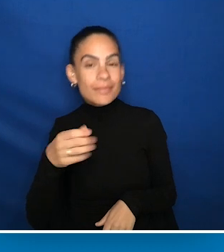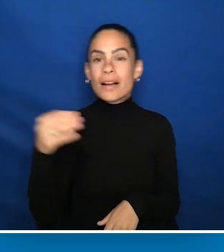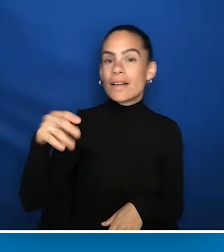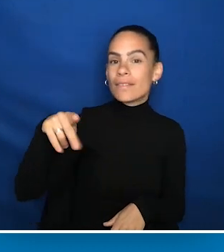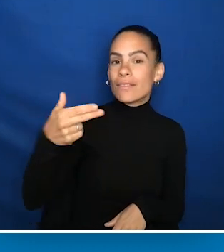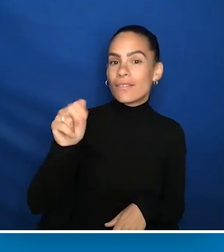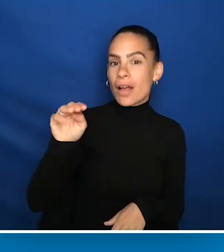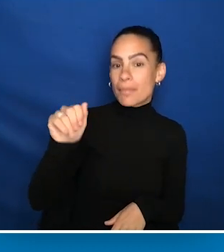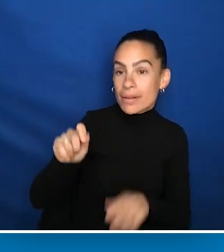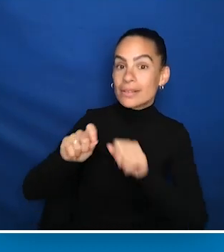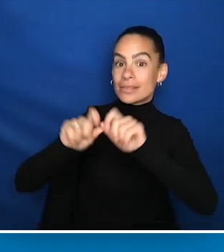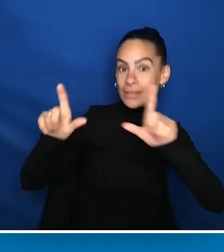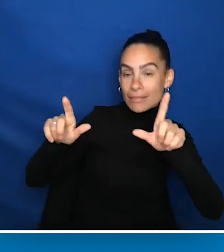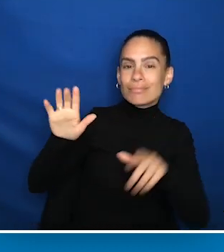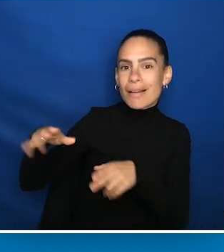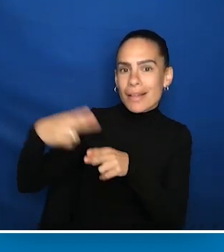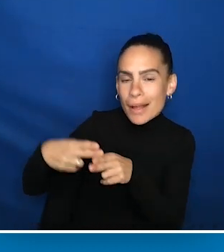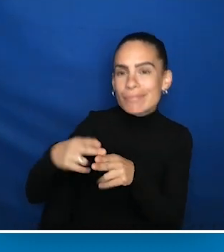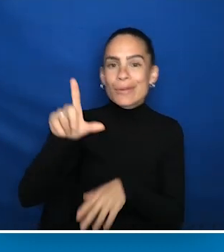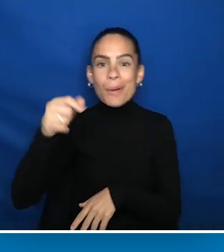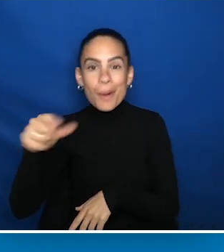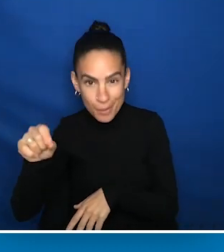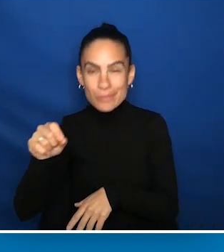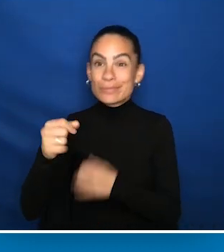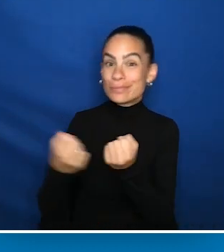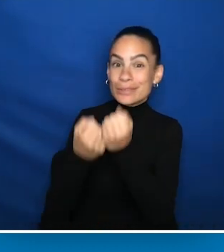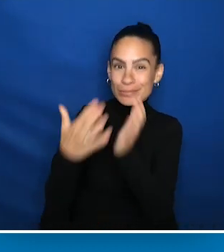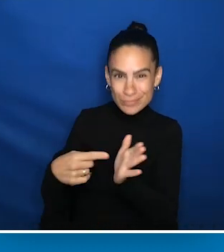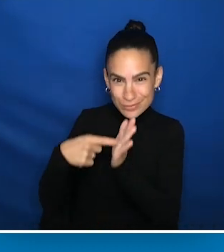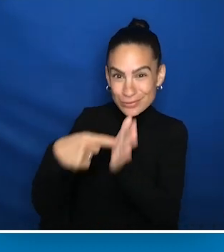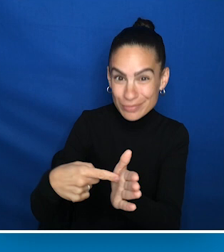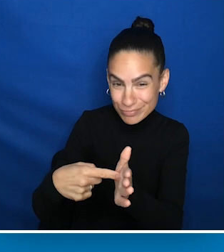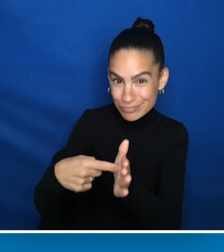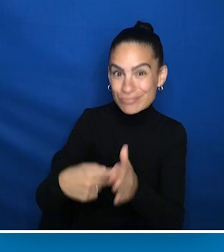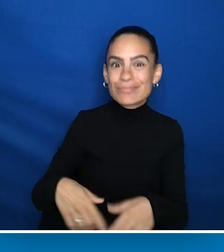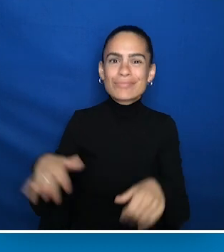A slide with the logos and names of these and all our sponsors is now being shown